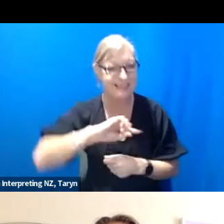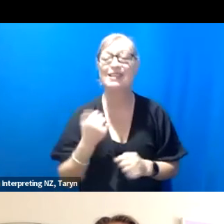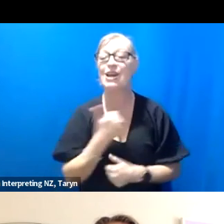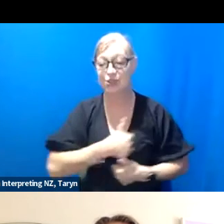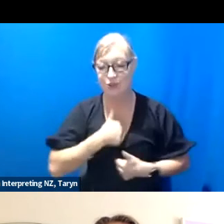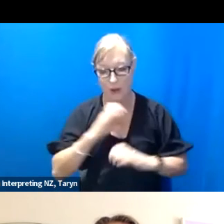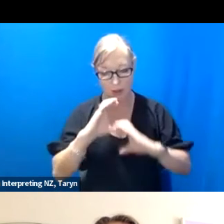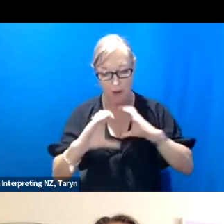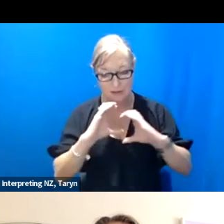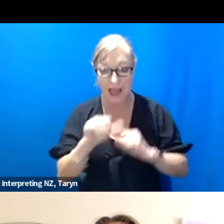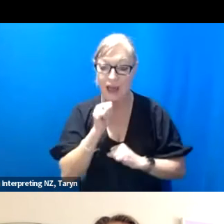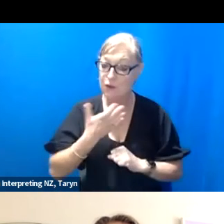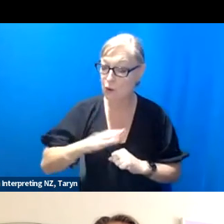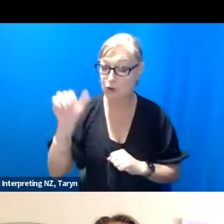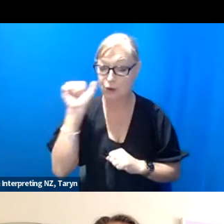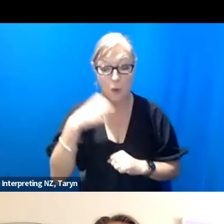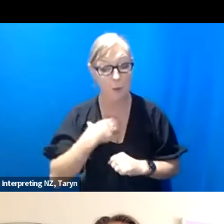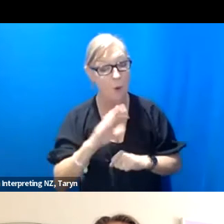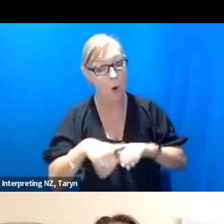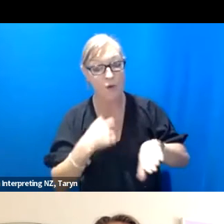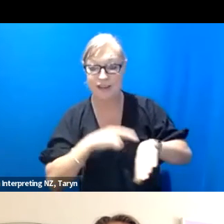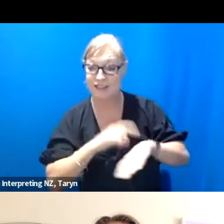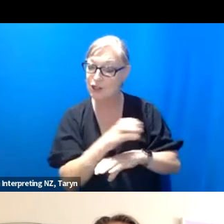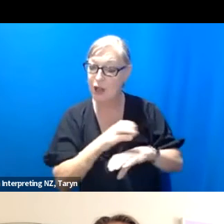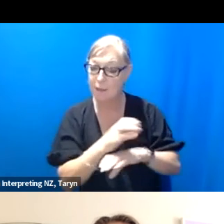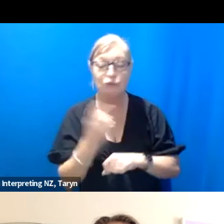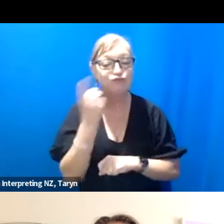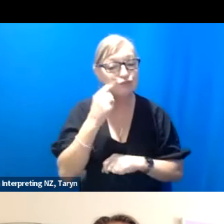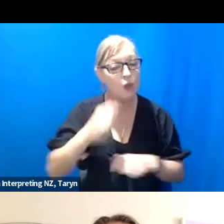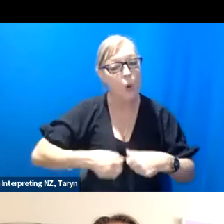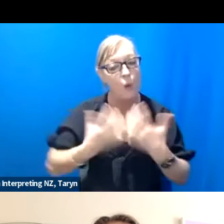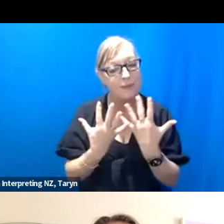If you want to know more about Touch Compass you can always go to our website: touchcompass.co.nz